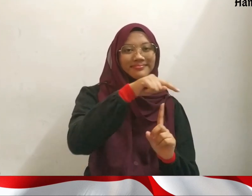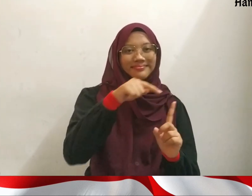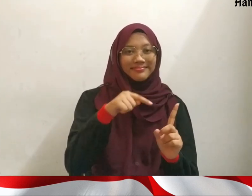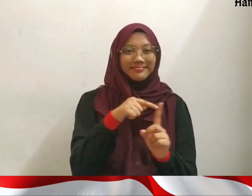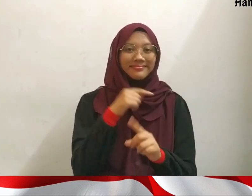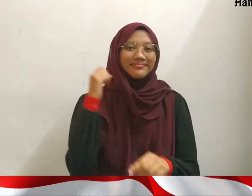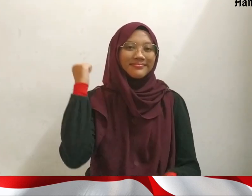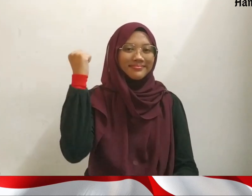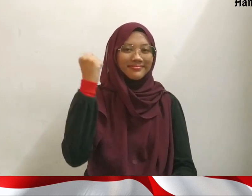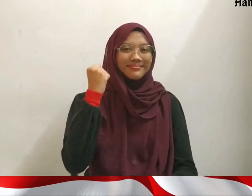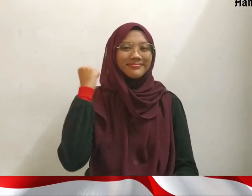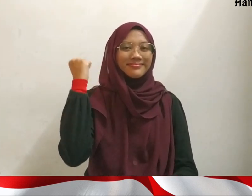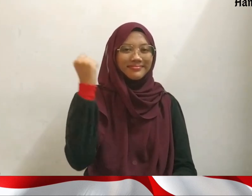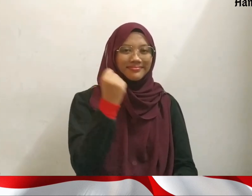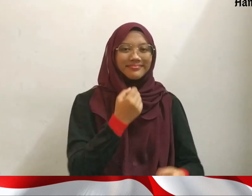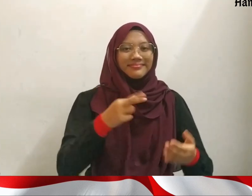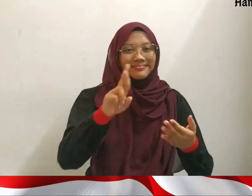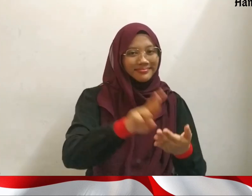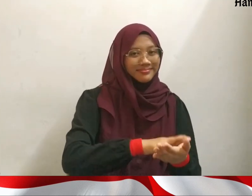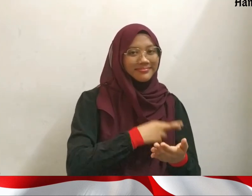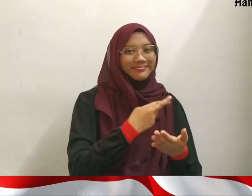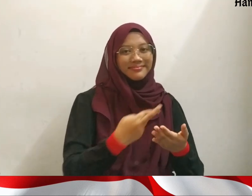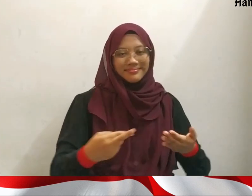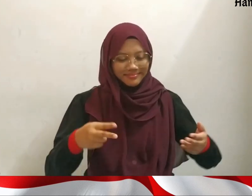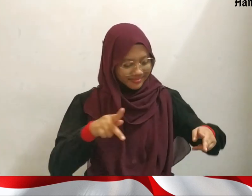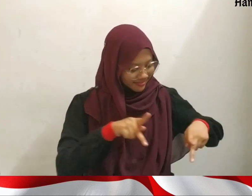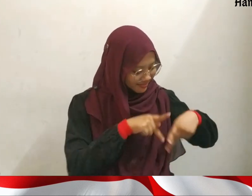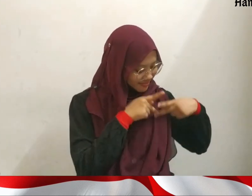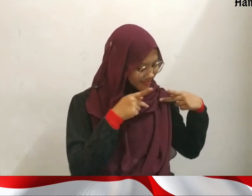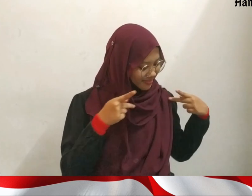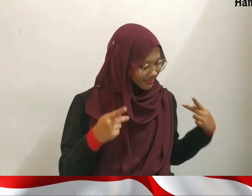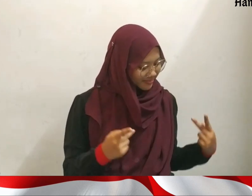When the beats start & my heart beating